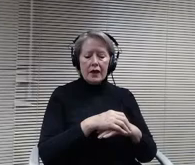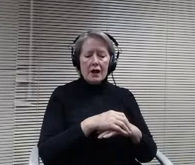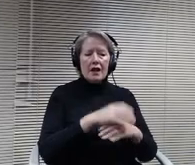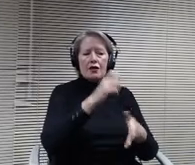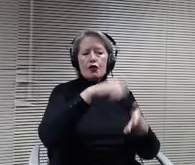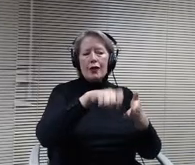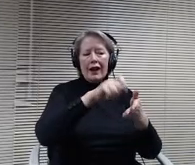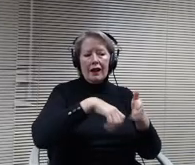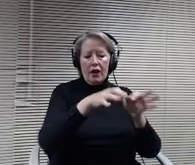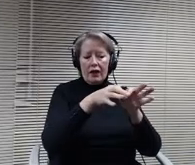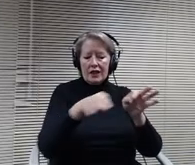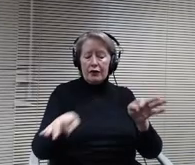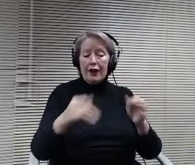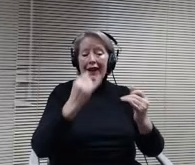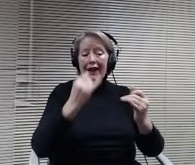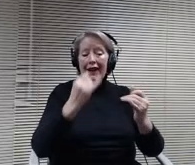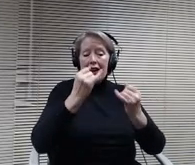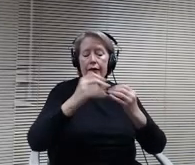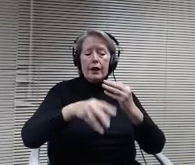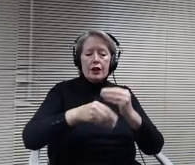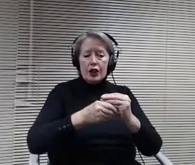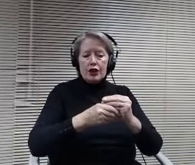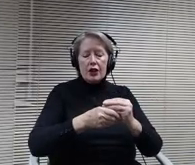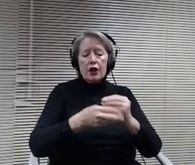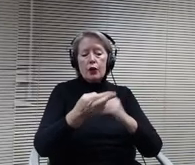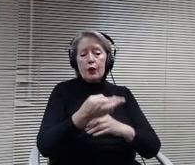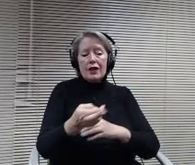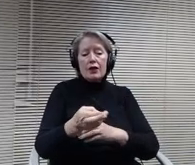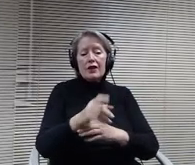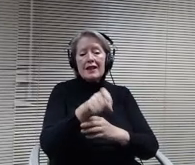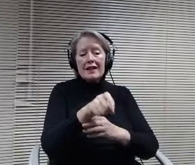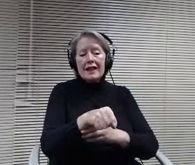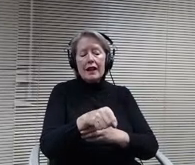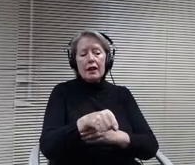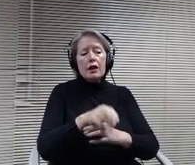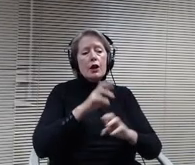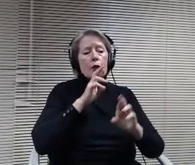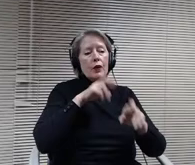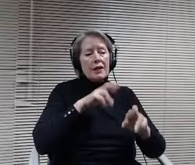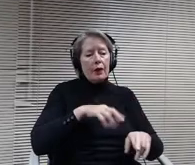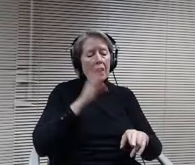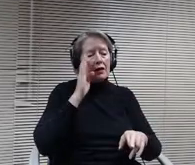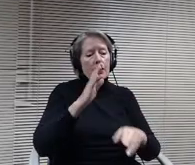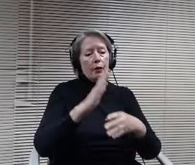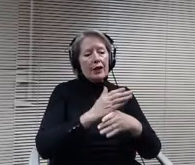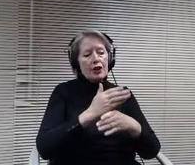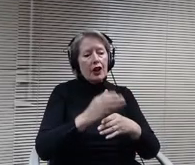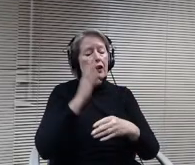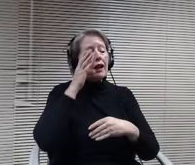will be shared at a future regularly scheduled board meeting. I suggest amending the proposed new draft phrasing to